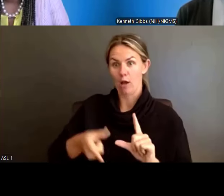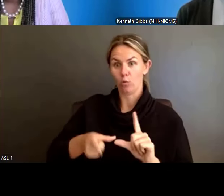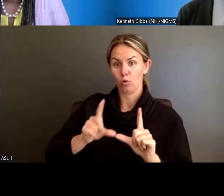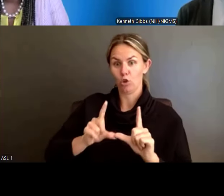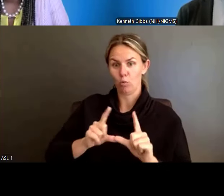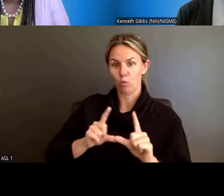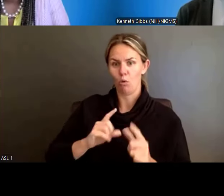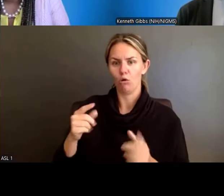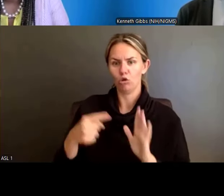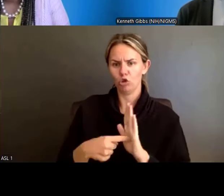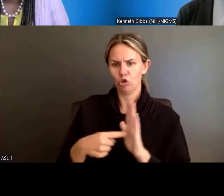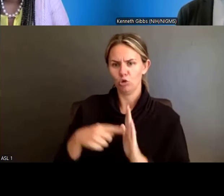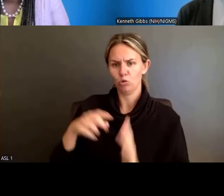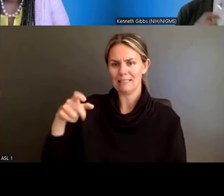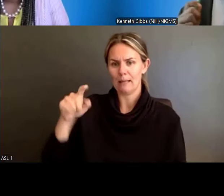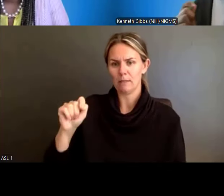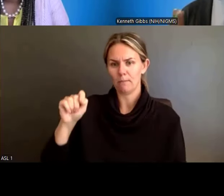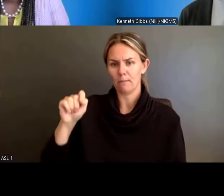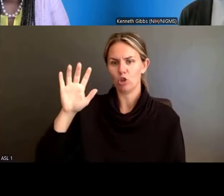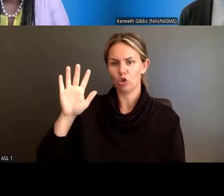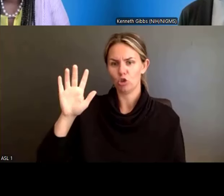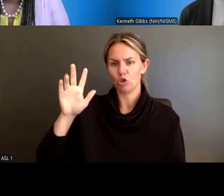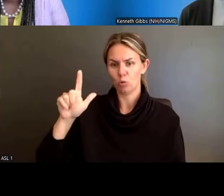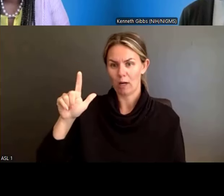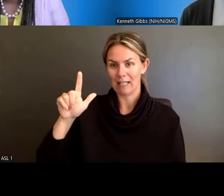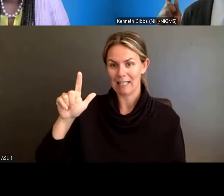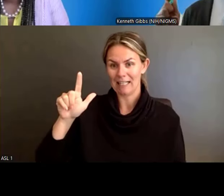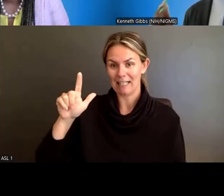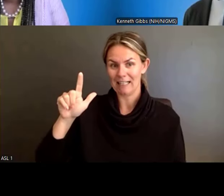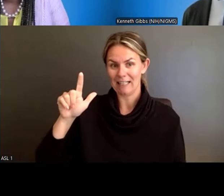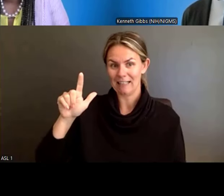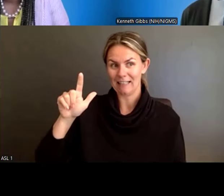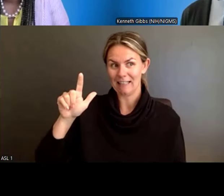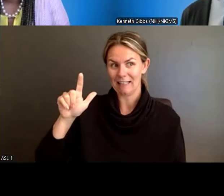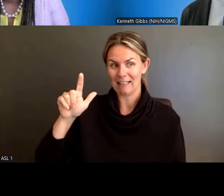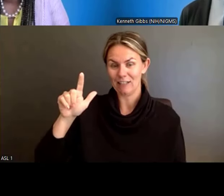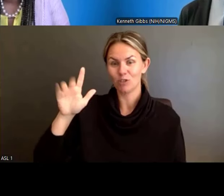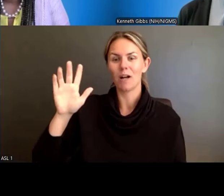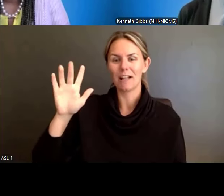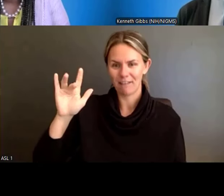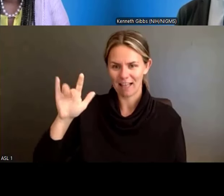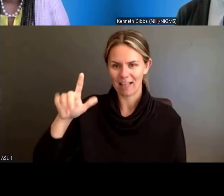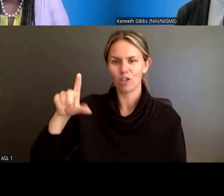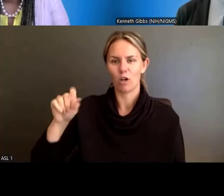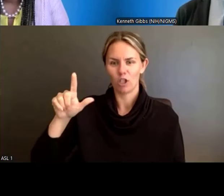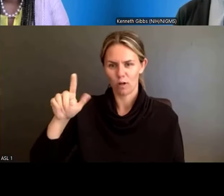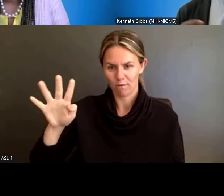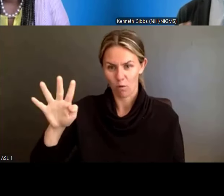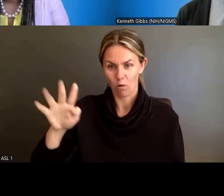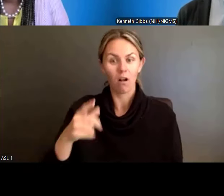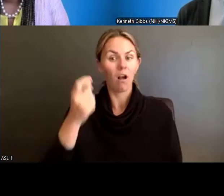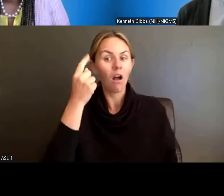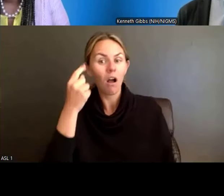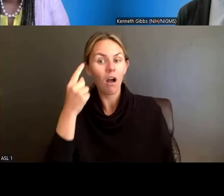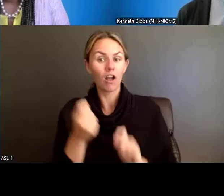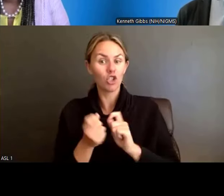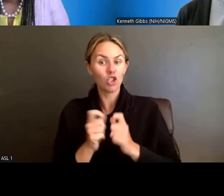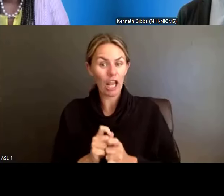these changes are effective January 25th, 2025. So, if your renewal is due this year,